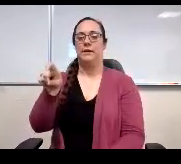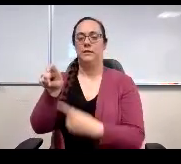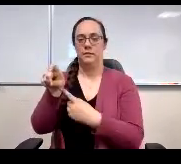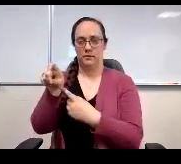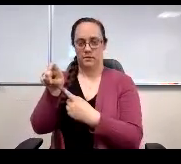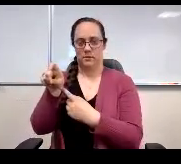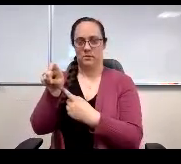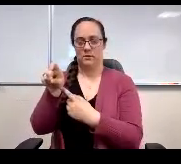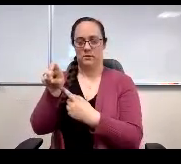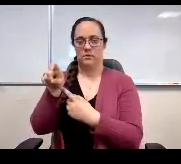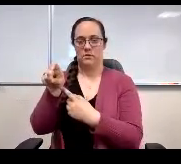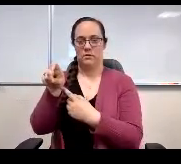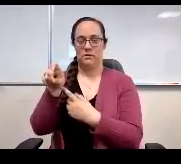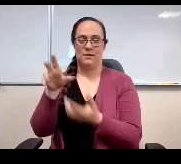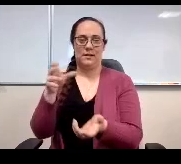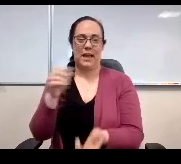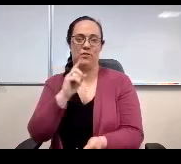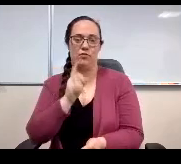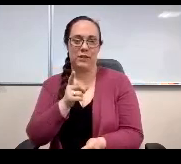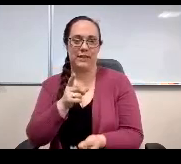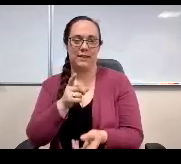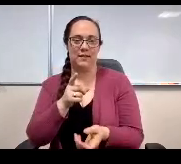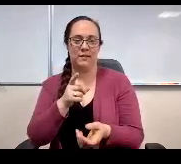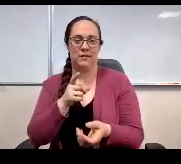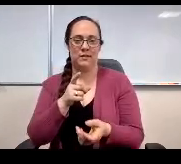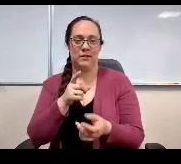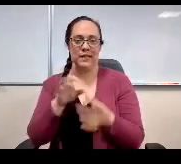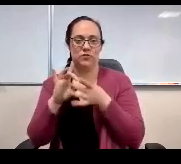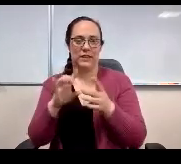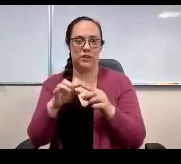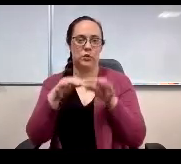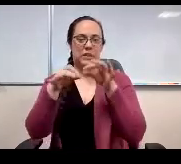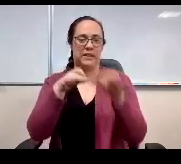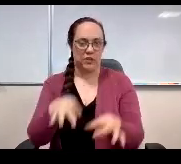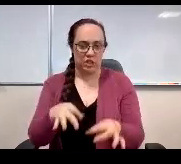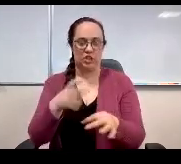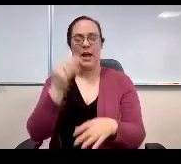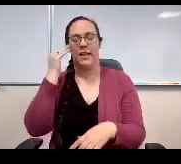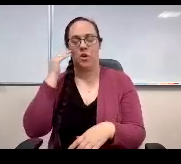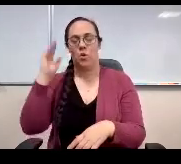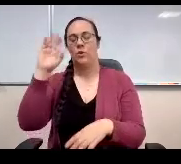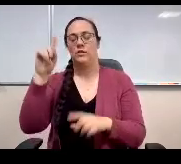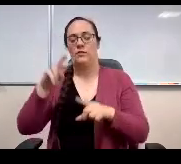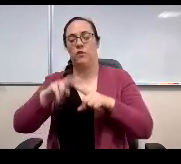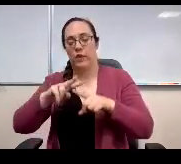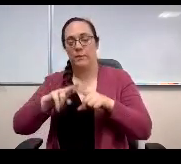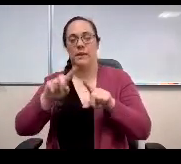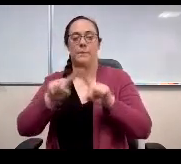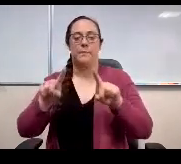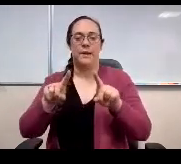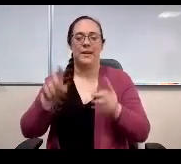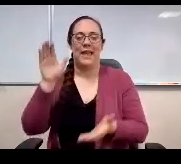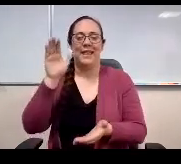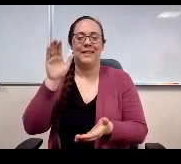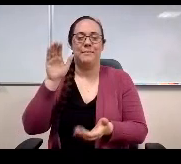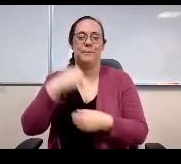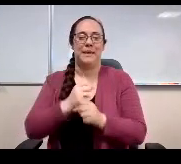And it's really definition is vocabulary. I get it, but it lessens the structure a little bit. OK, we also have to trust you if